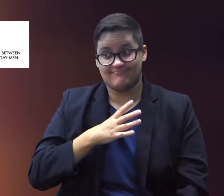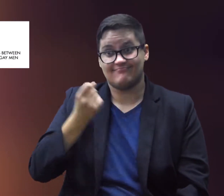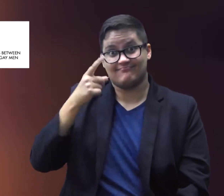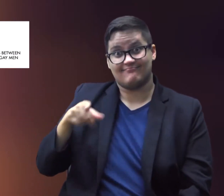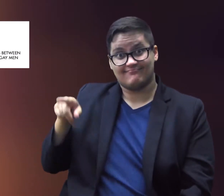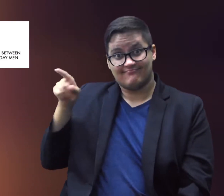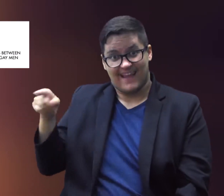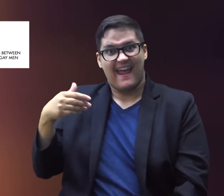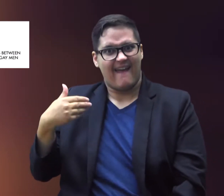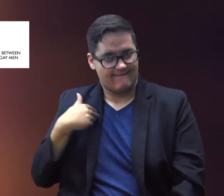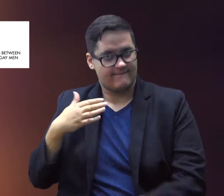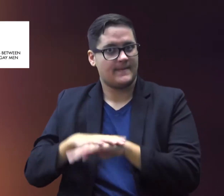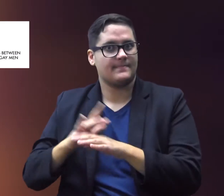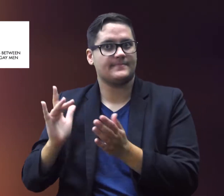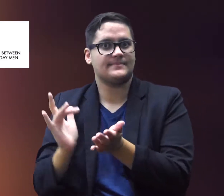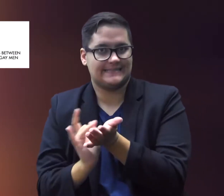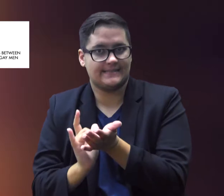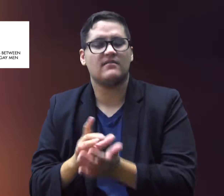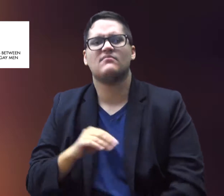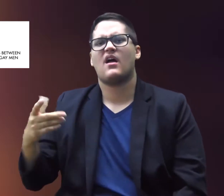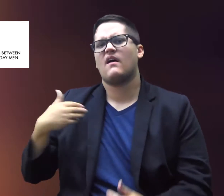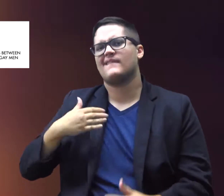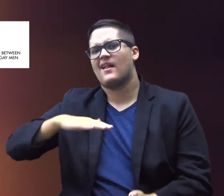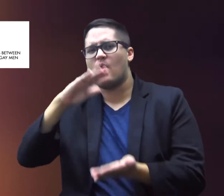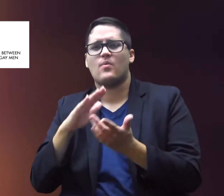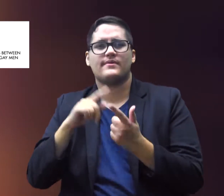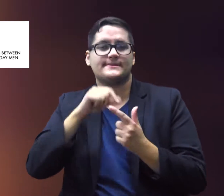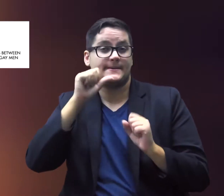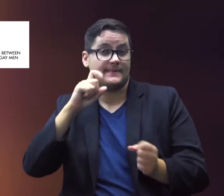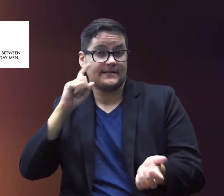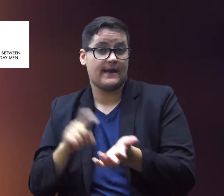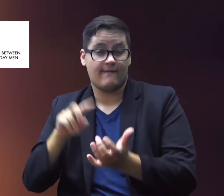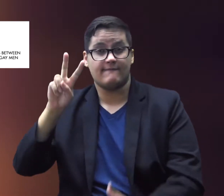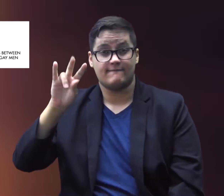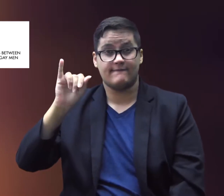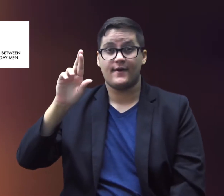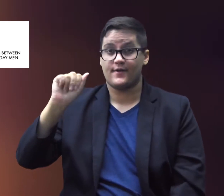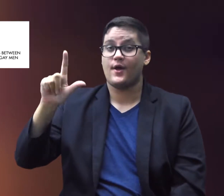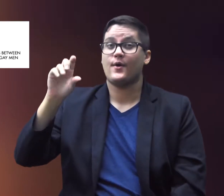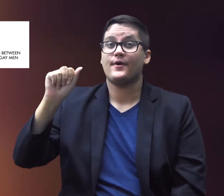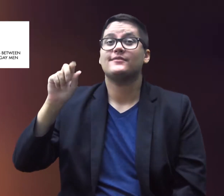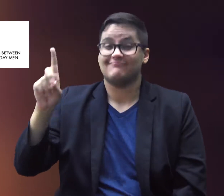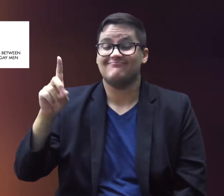who are on medicine and have low or undetectable viral load,